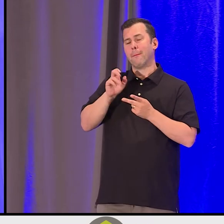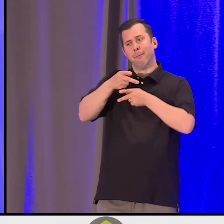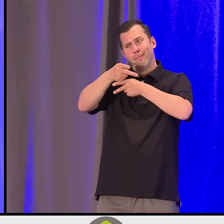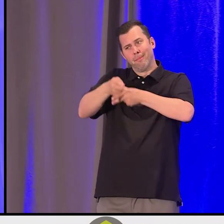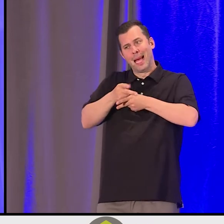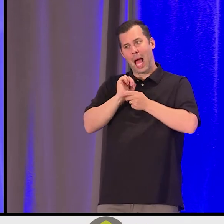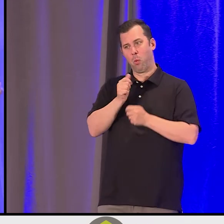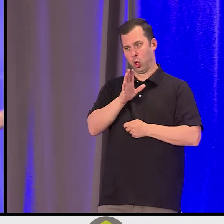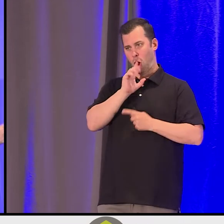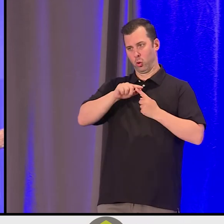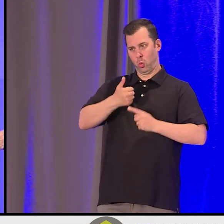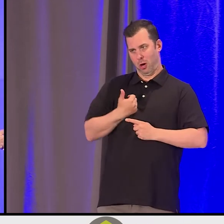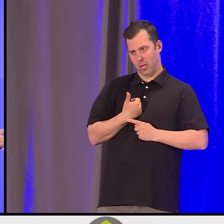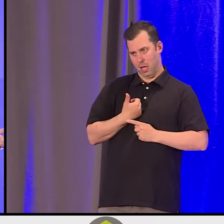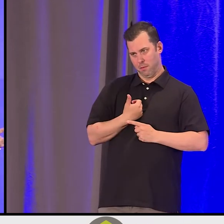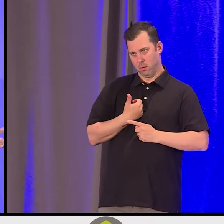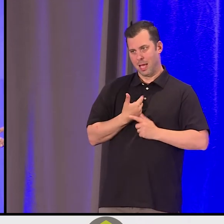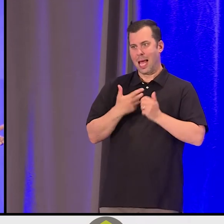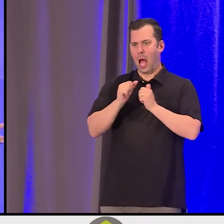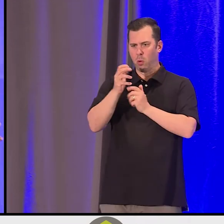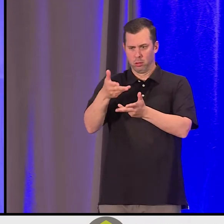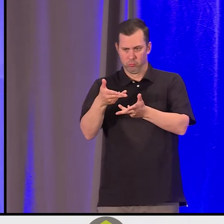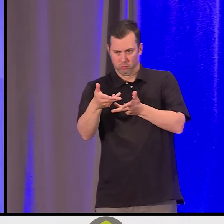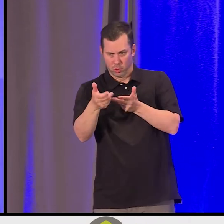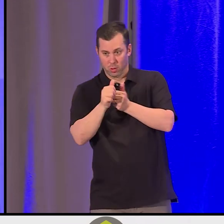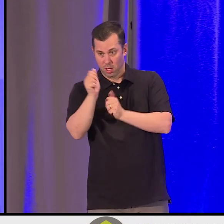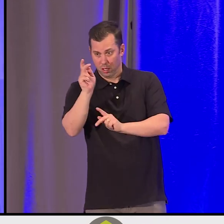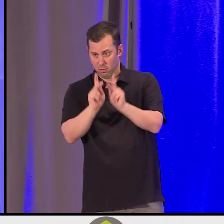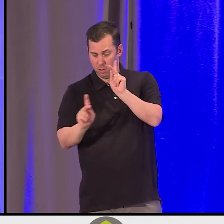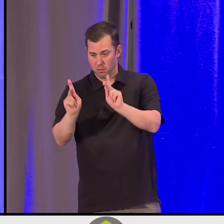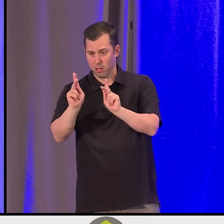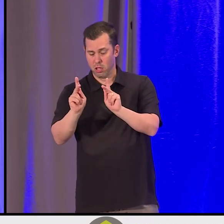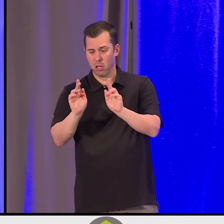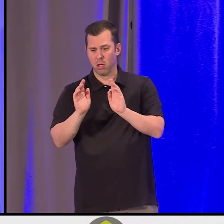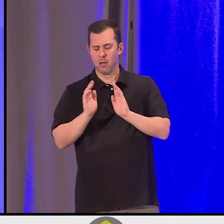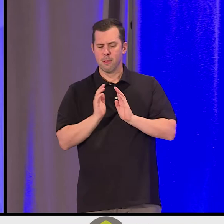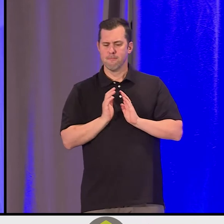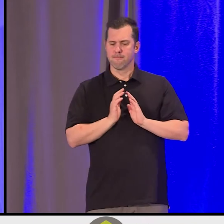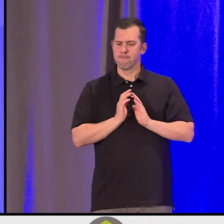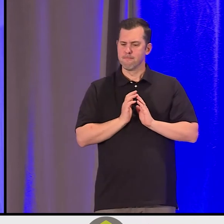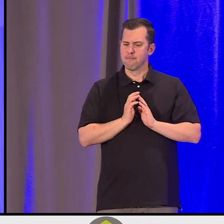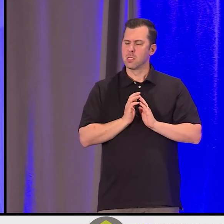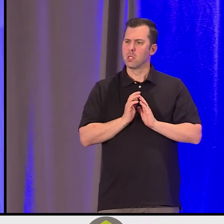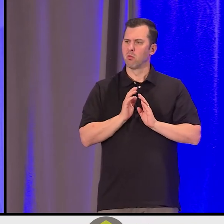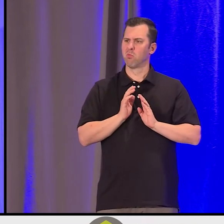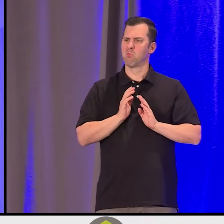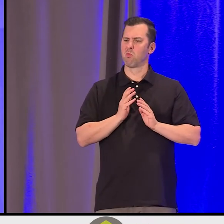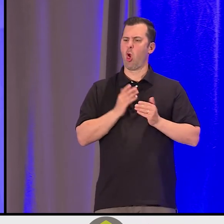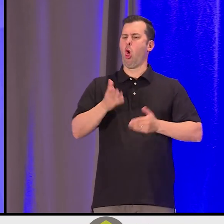the way we talk to others, the way we relate to others. To examine, in a nonjudgmental way, the biases